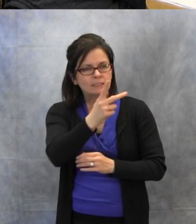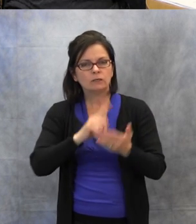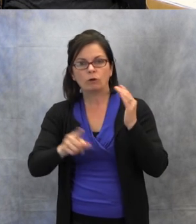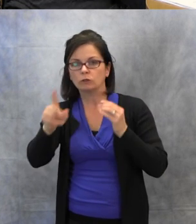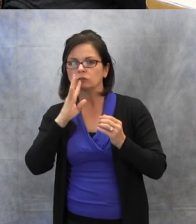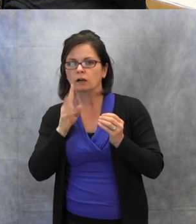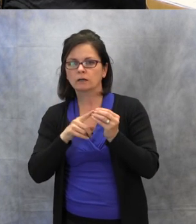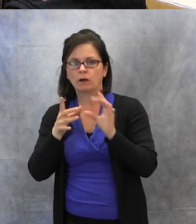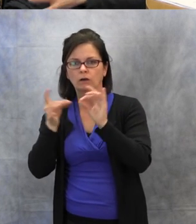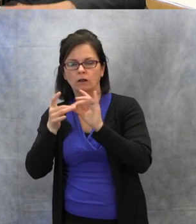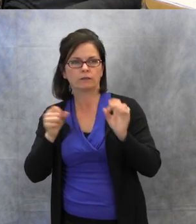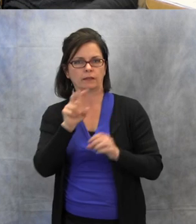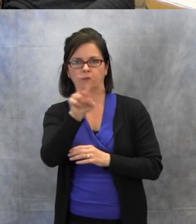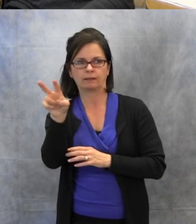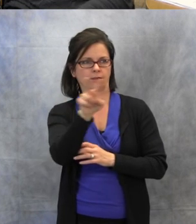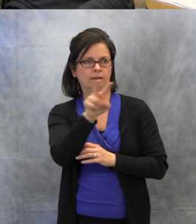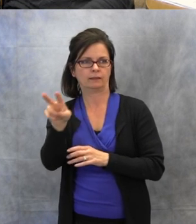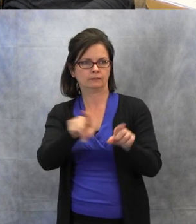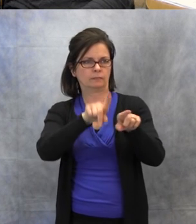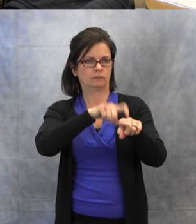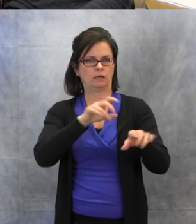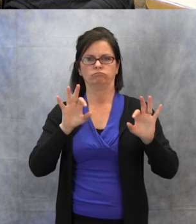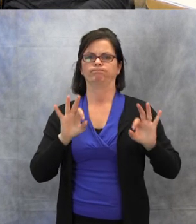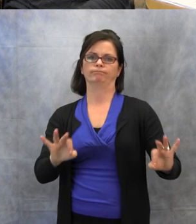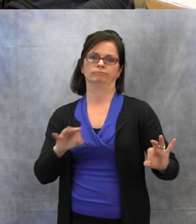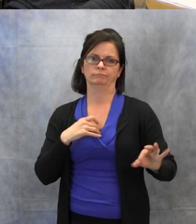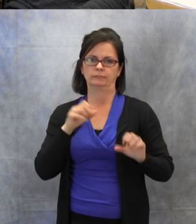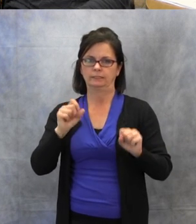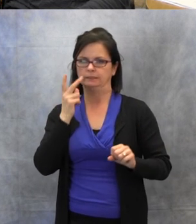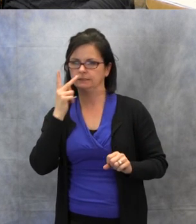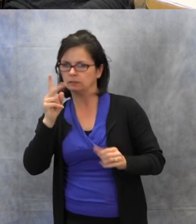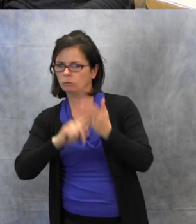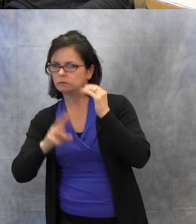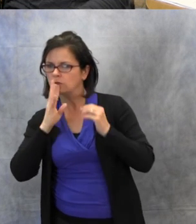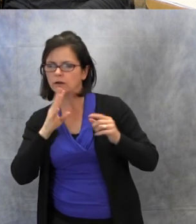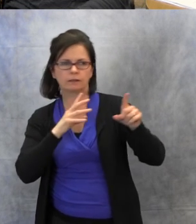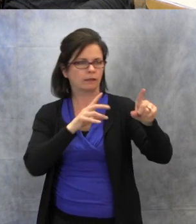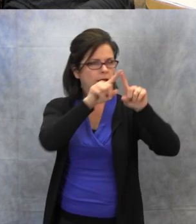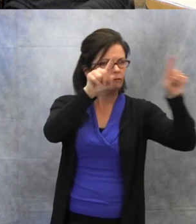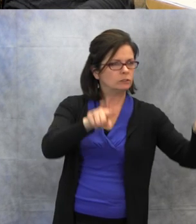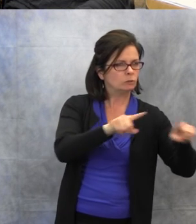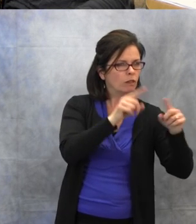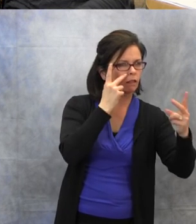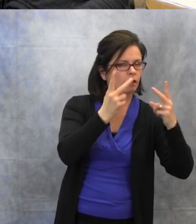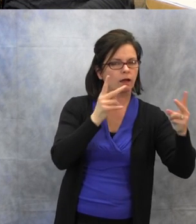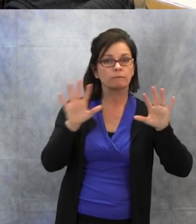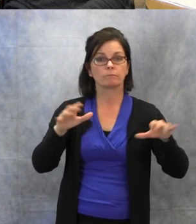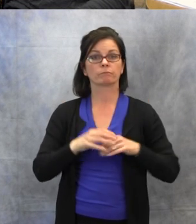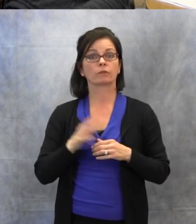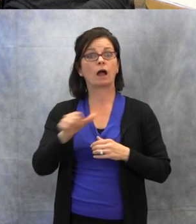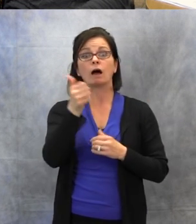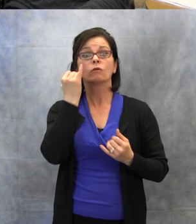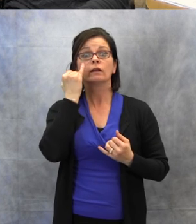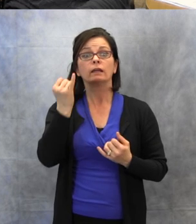and see you all at the same time. Also, a great idea is to have videos and TV programs